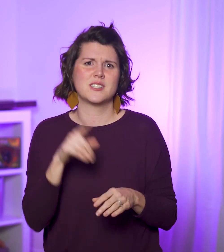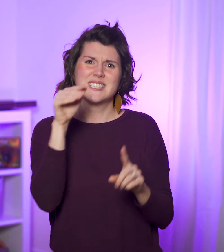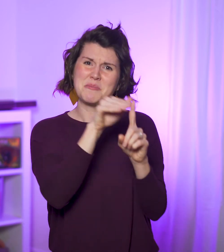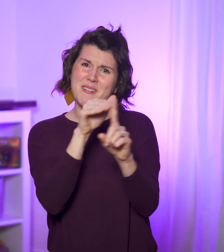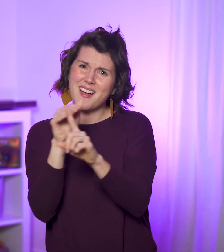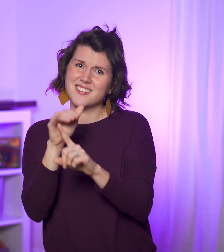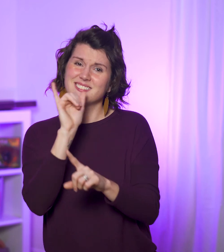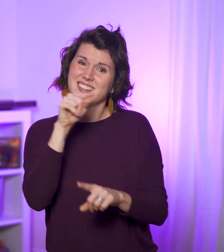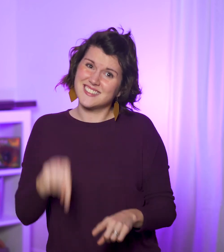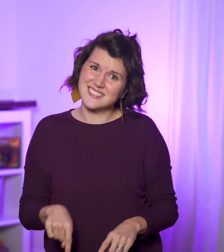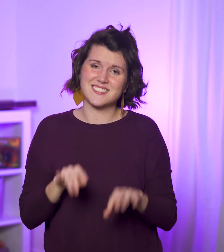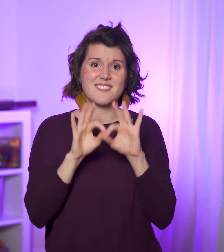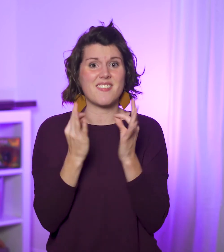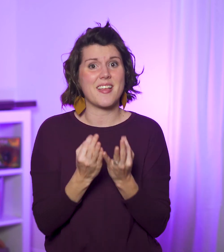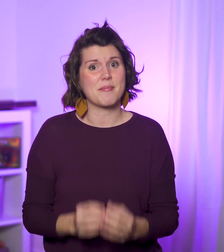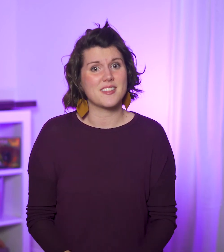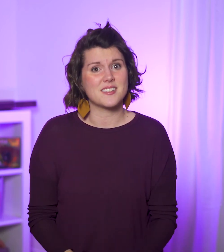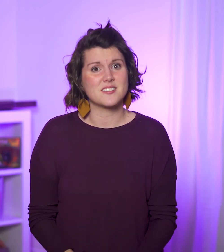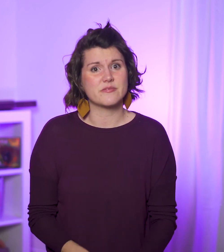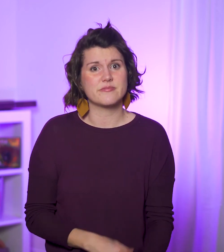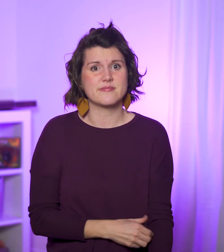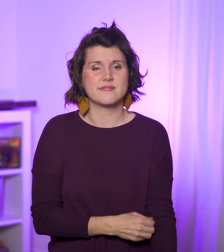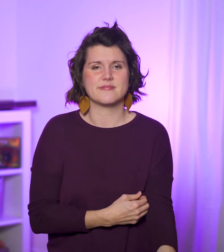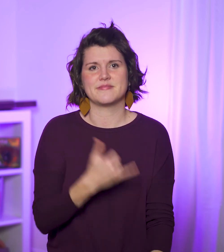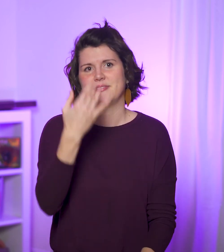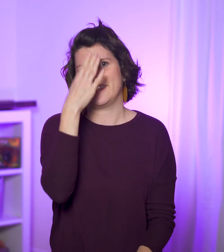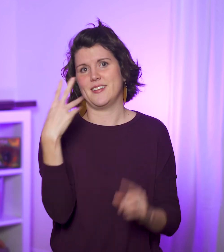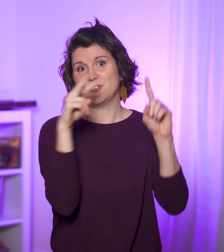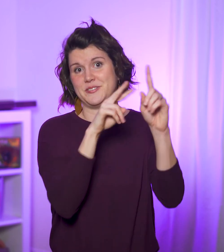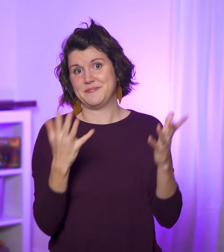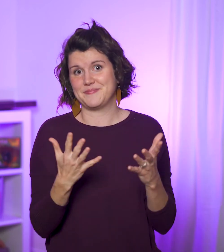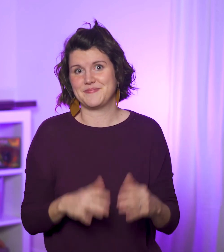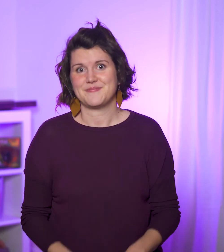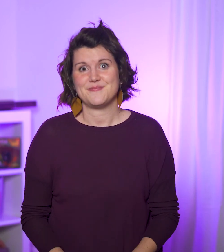He reminds them what it looks like to be a family. The God Shot: